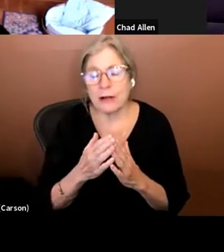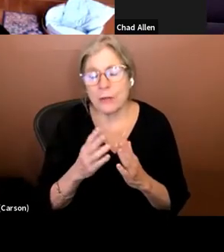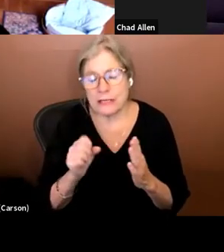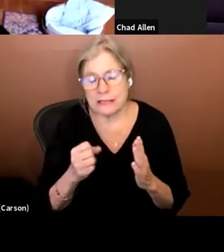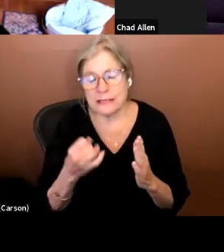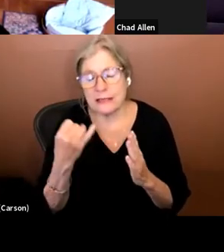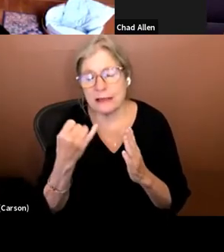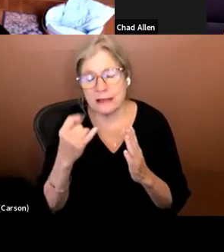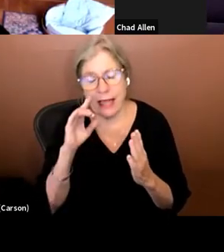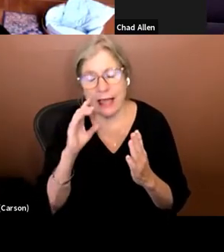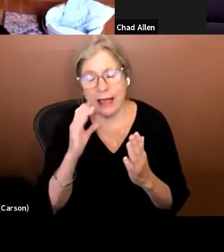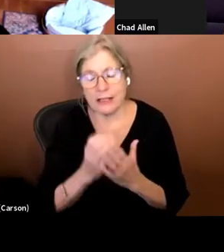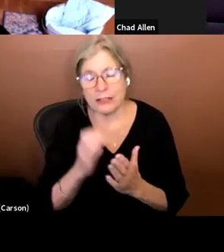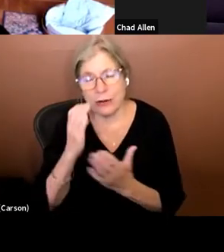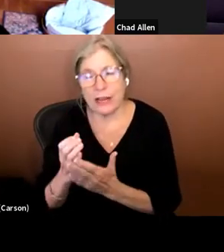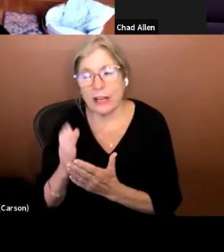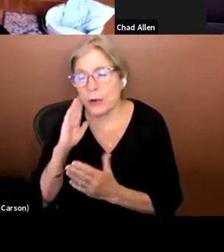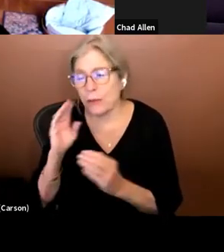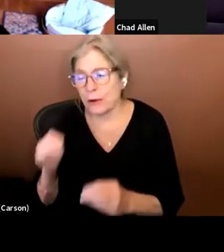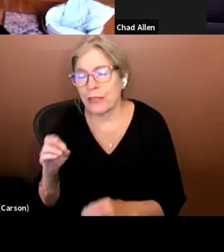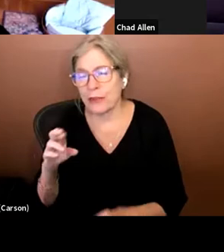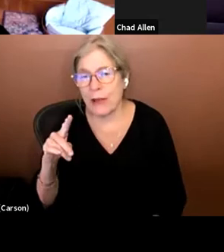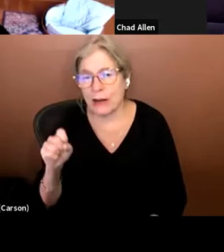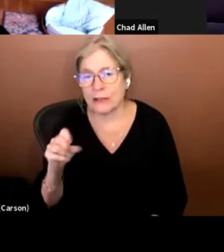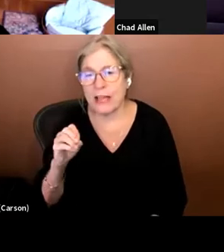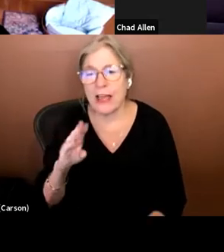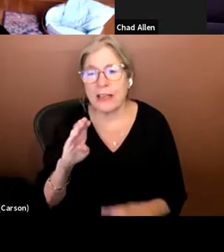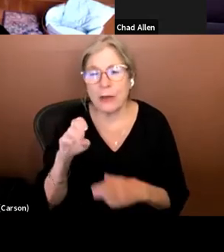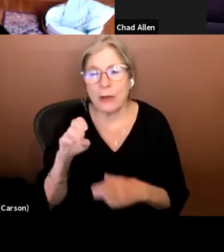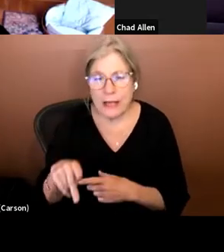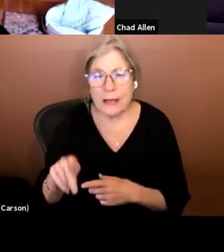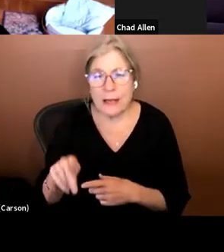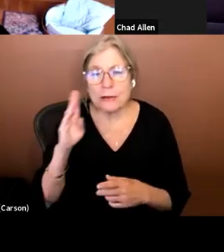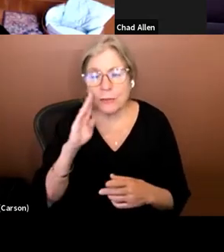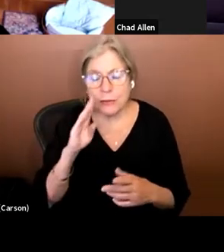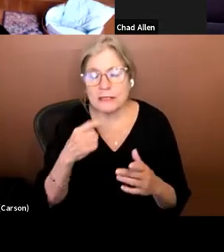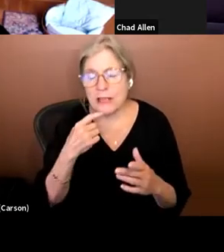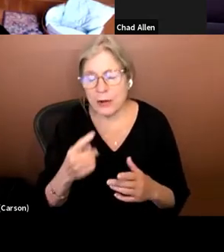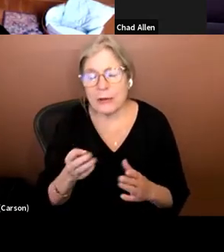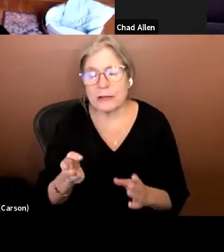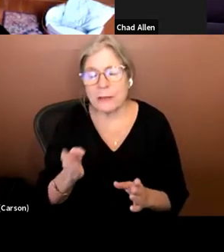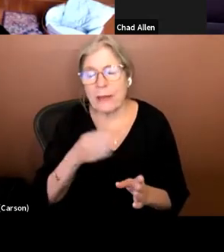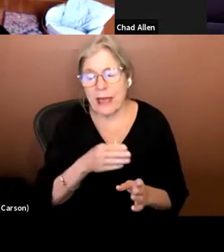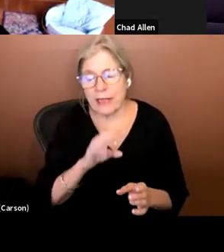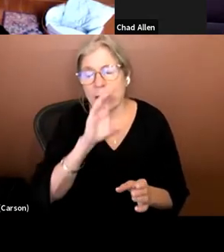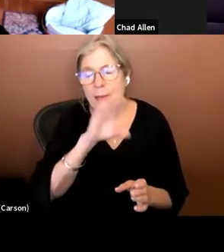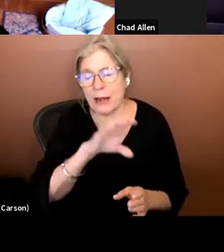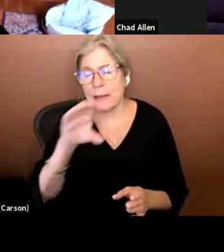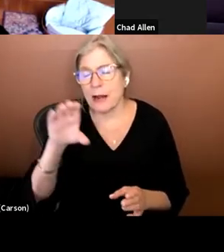the record on and the beeps would follow you from panel to panel and then those panels would be performed by